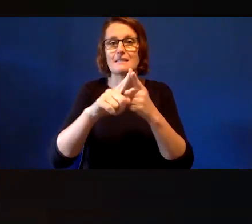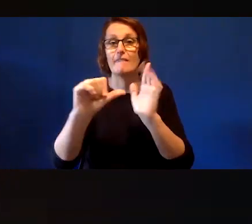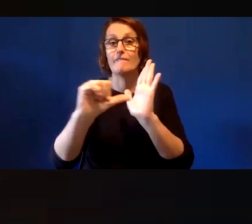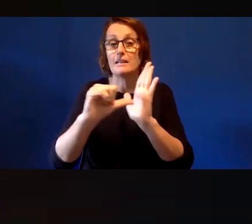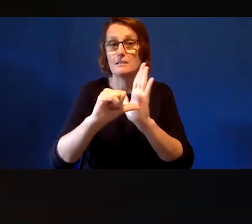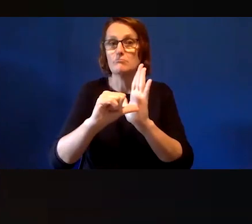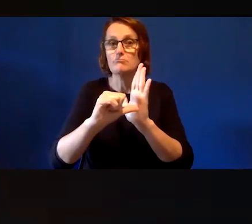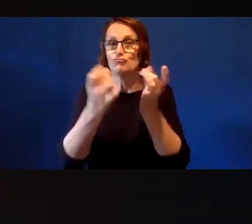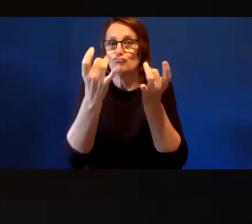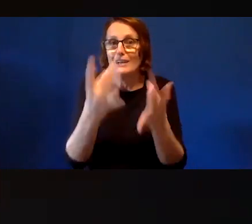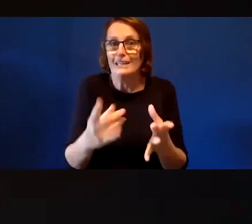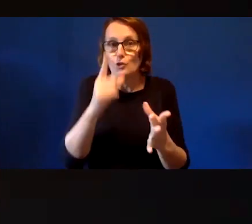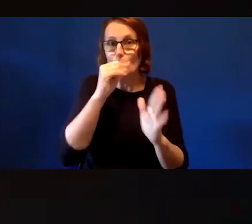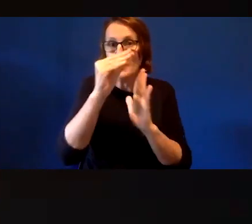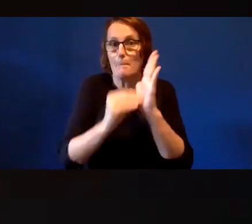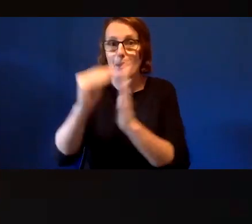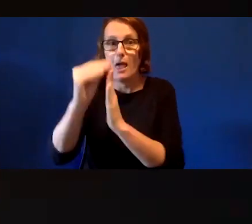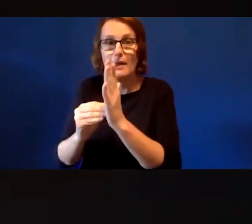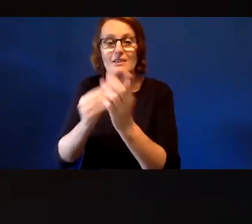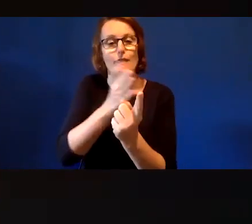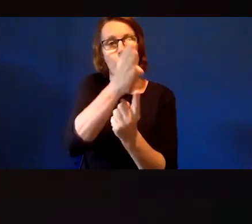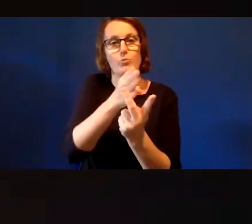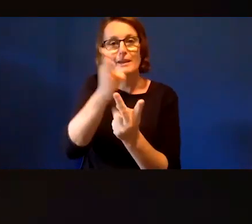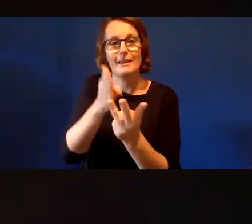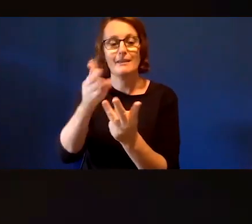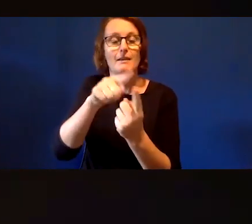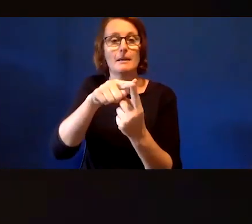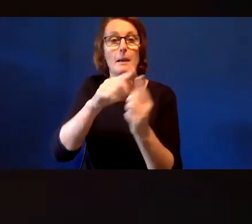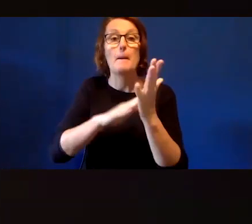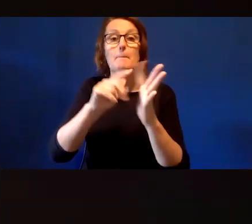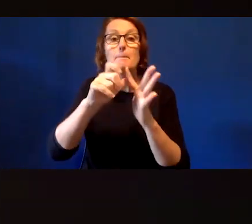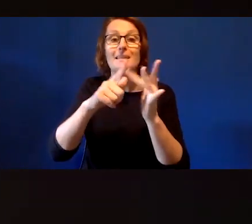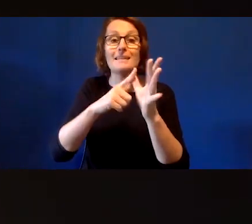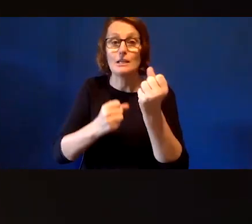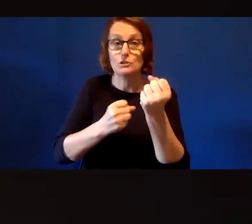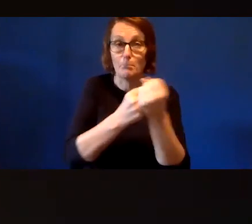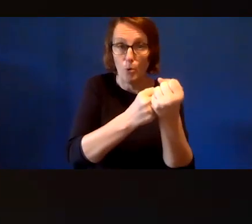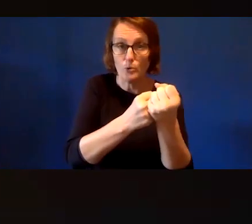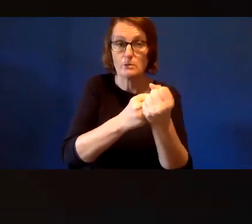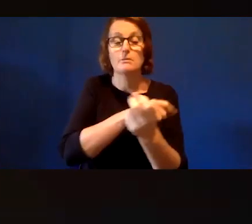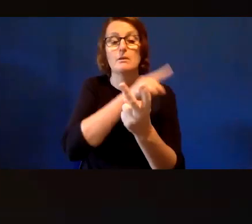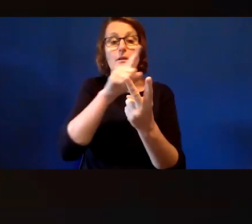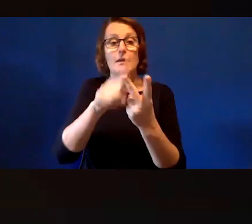includes three streams, focusing on immediate support for survival, adaptation, and creation.